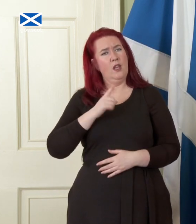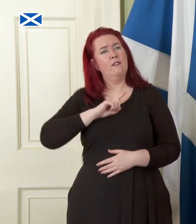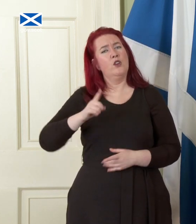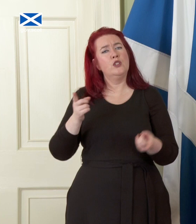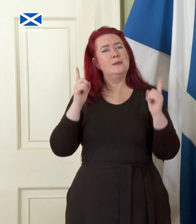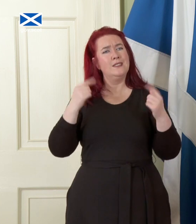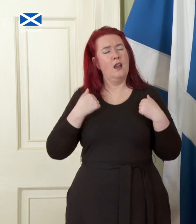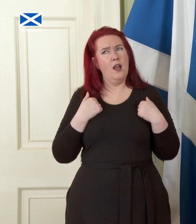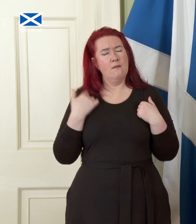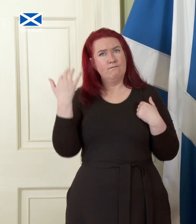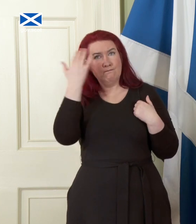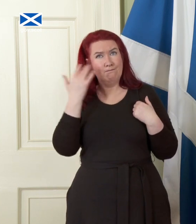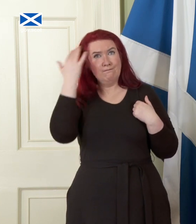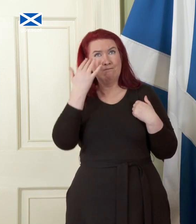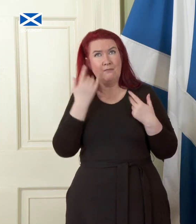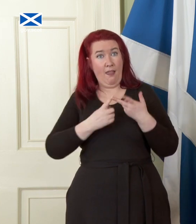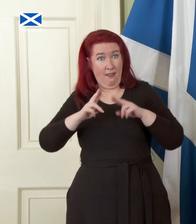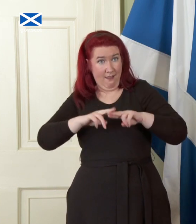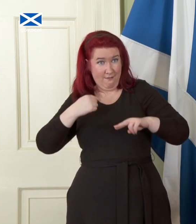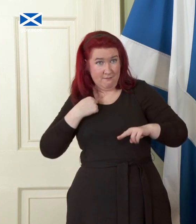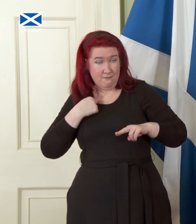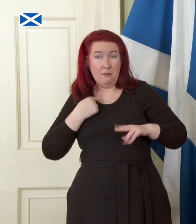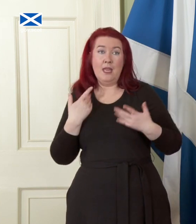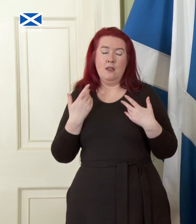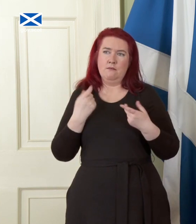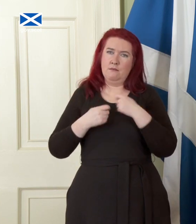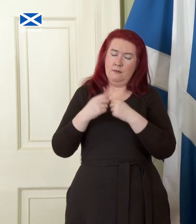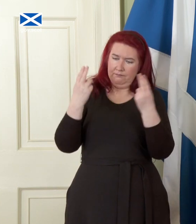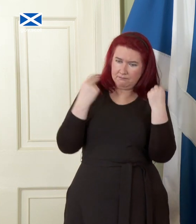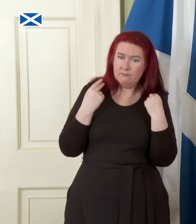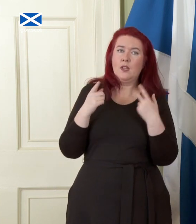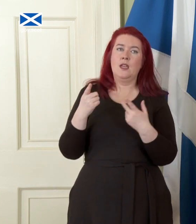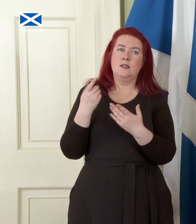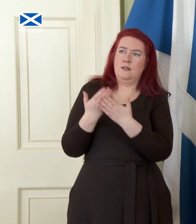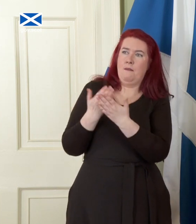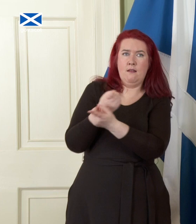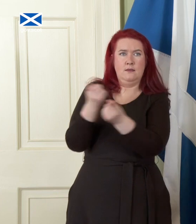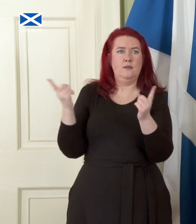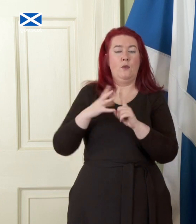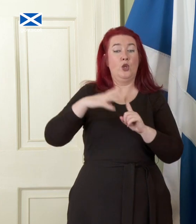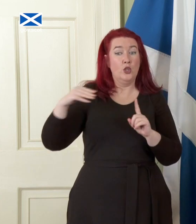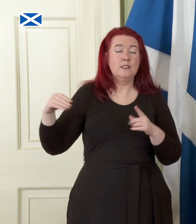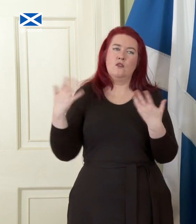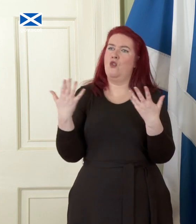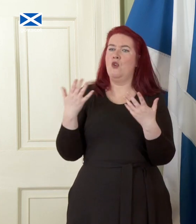if I had given in to demands made by Tories, and indeed some commentators, on the day of the mini